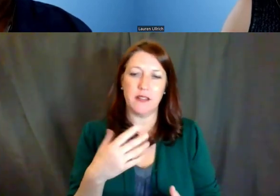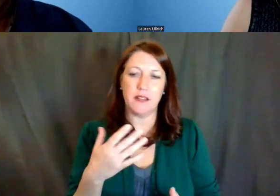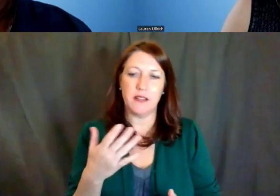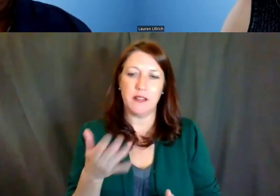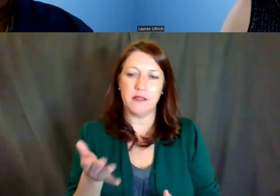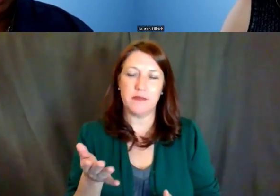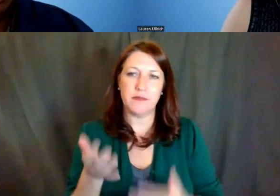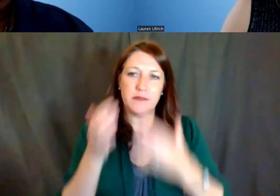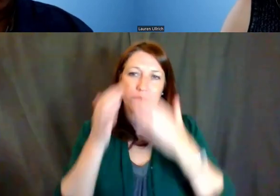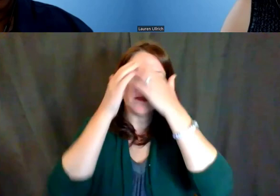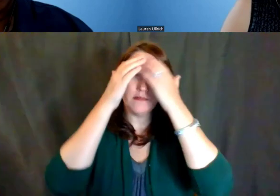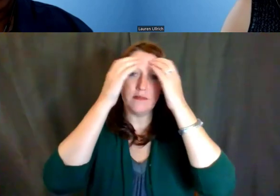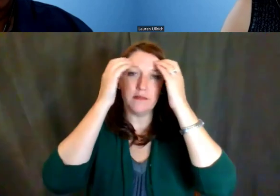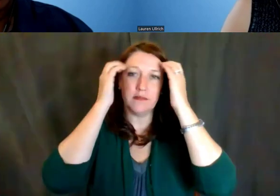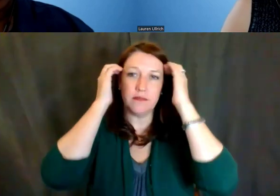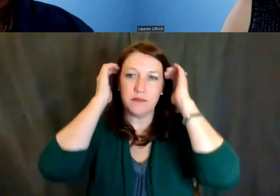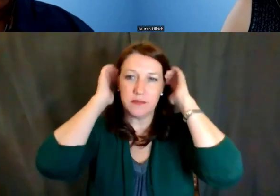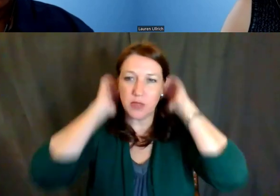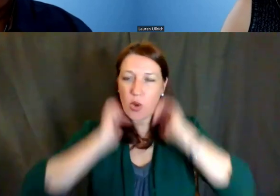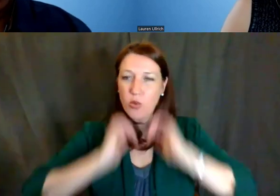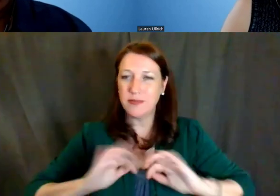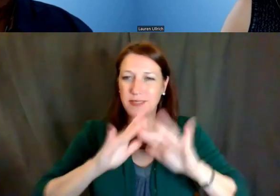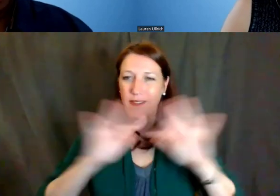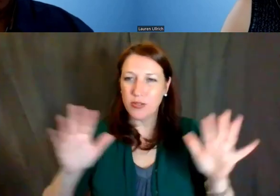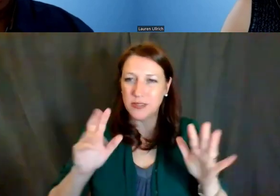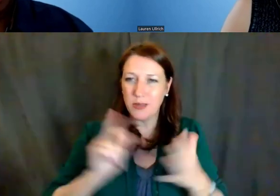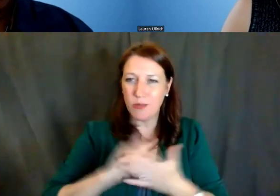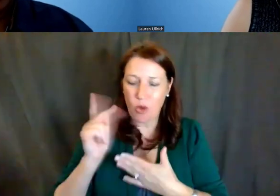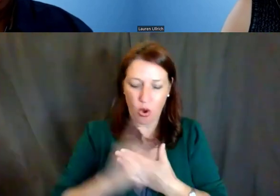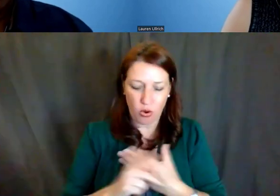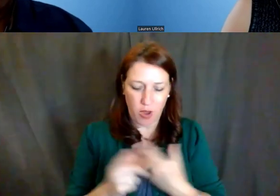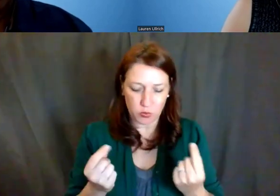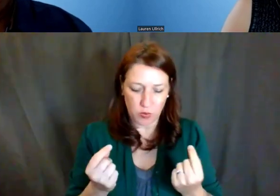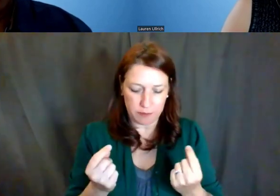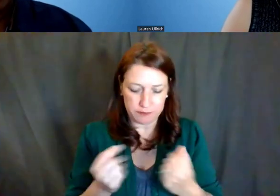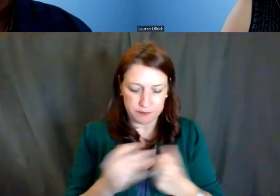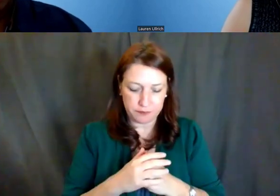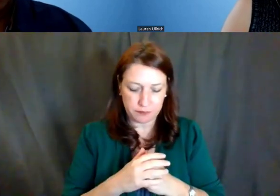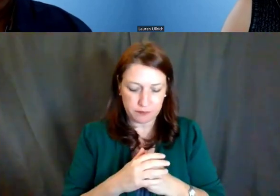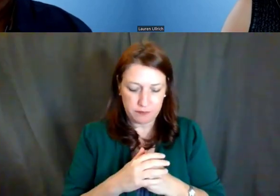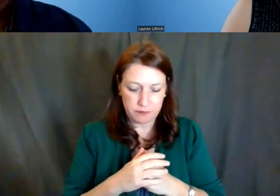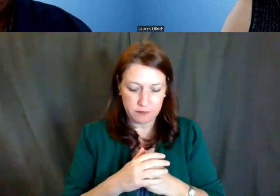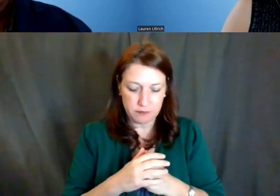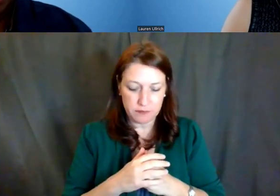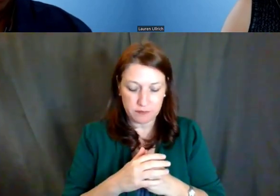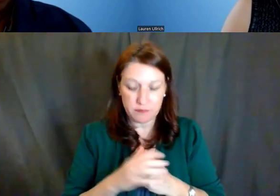what are diversity programs? So diversity programs are programs that are designed